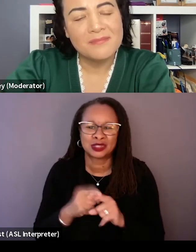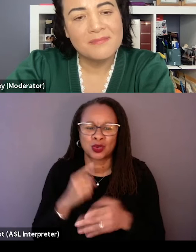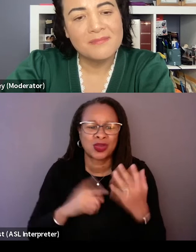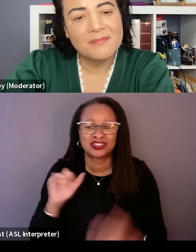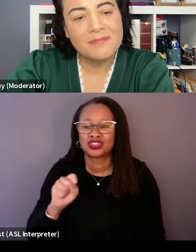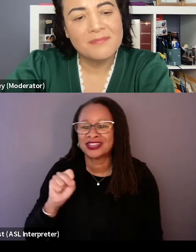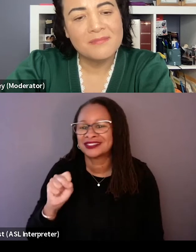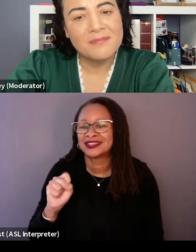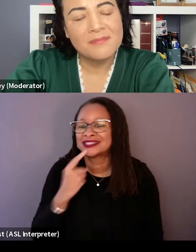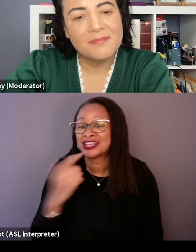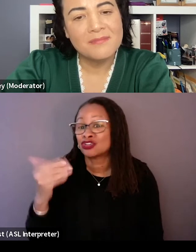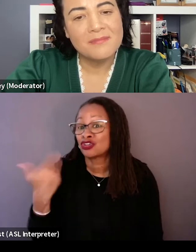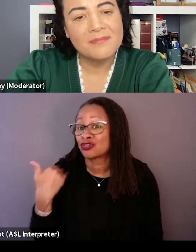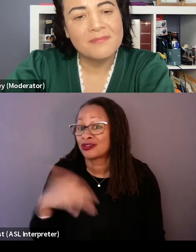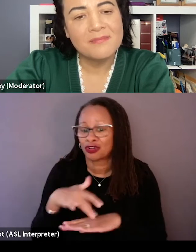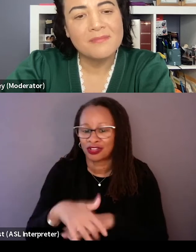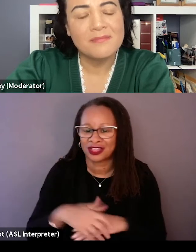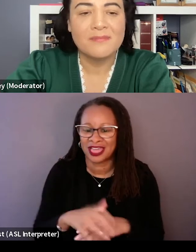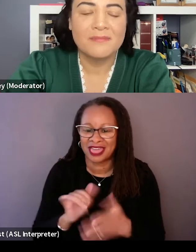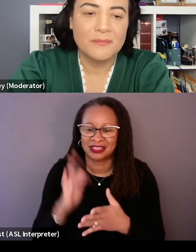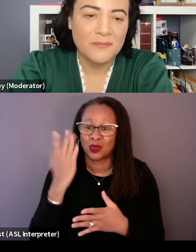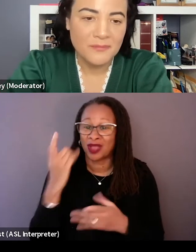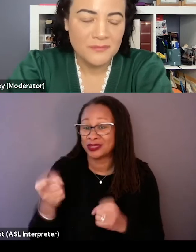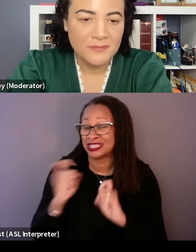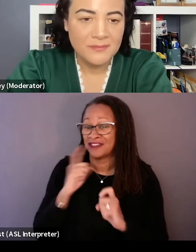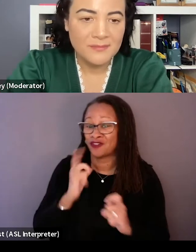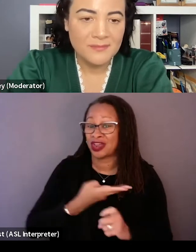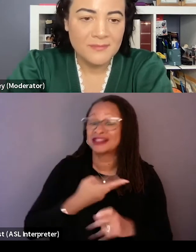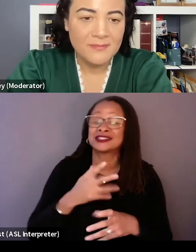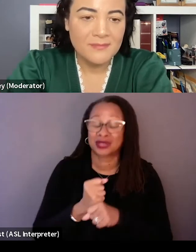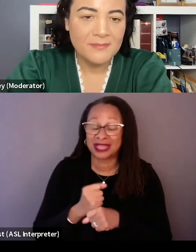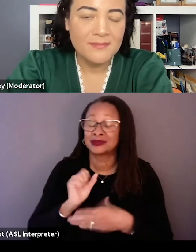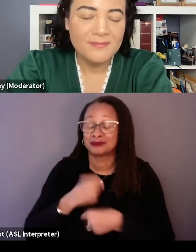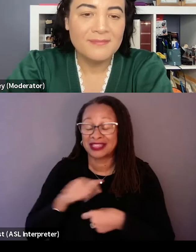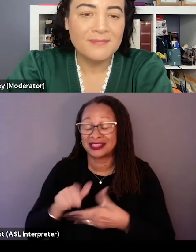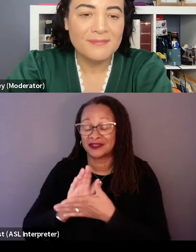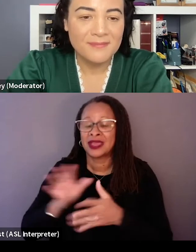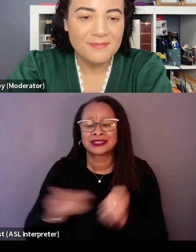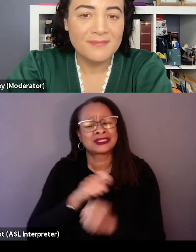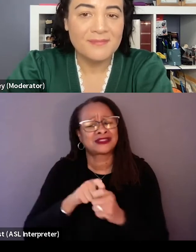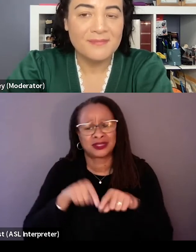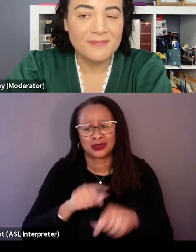and I know this is why it was such a gift for us to get to make this film, especially during COVID when we were alone.